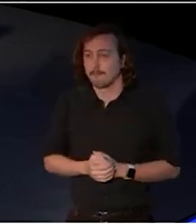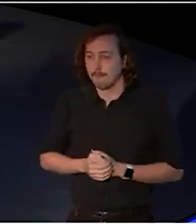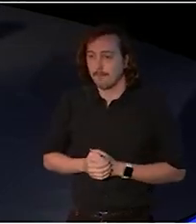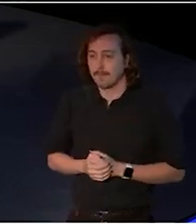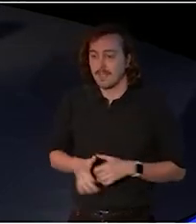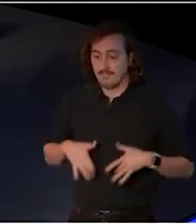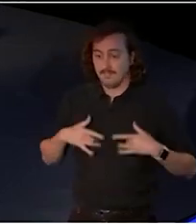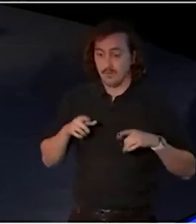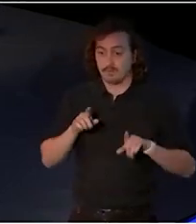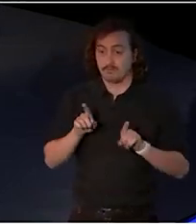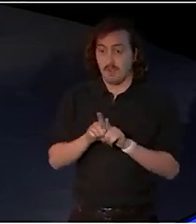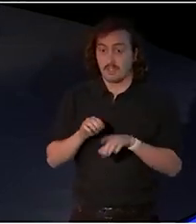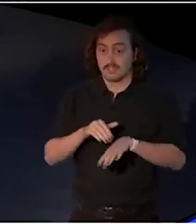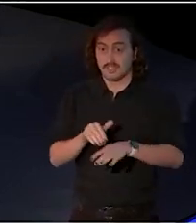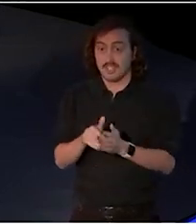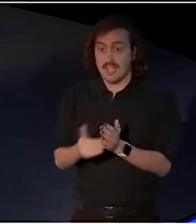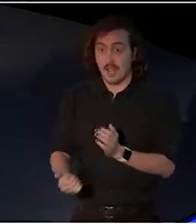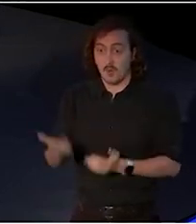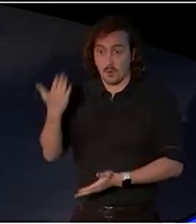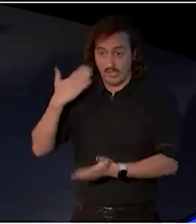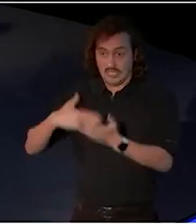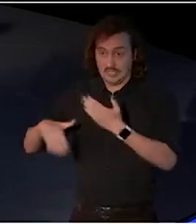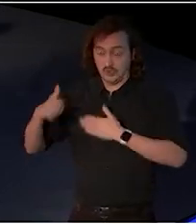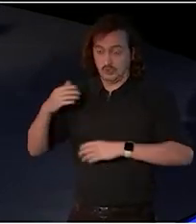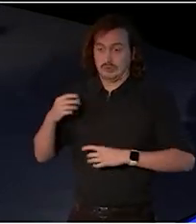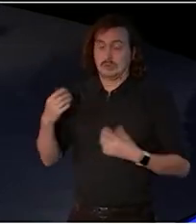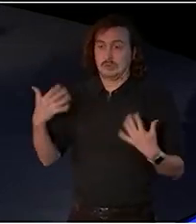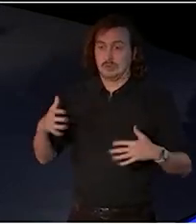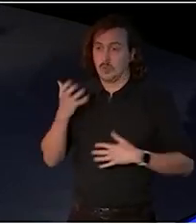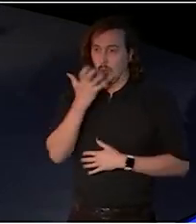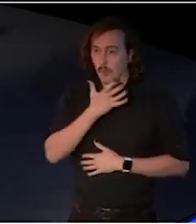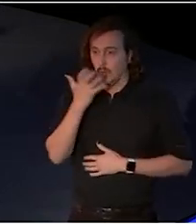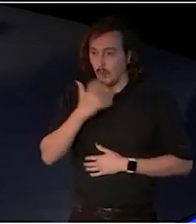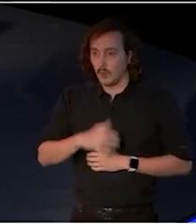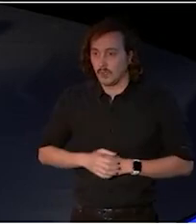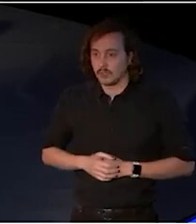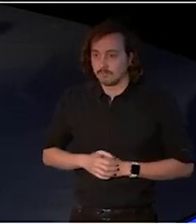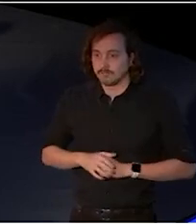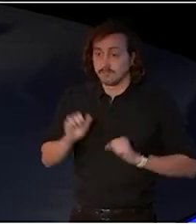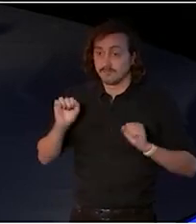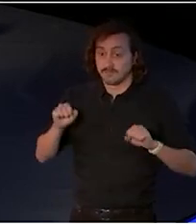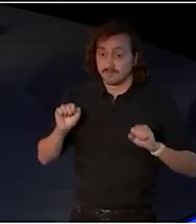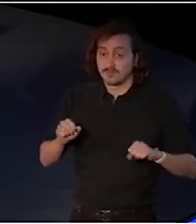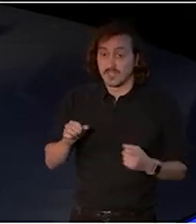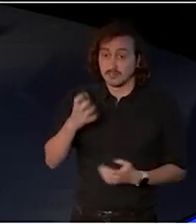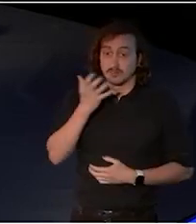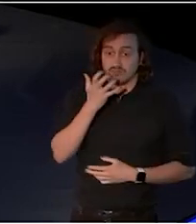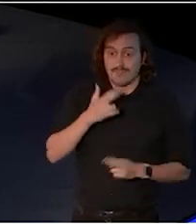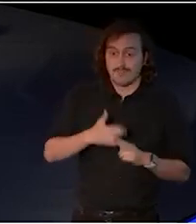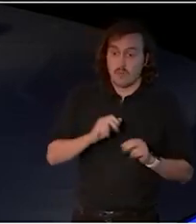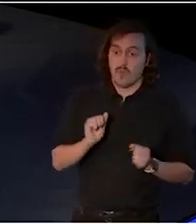It's certainly a pivotal moment in the history of our national arts, investment and advocacy body.